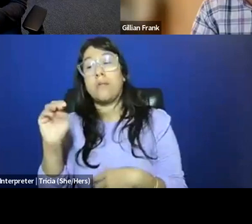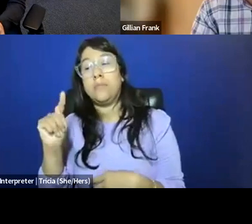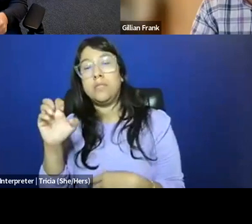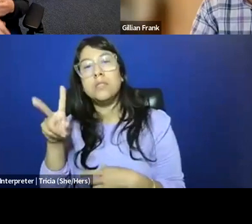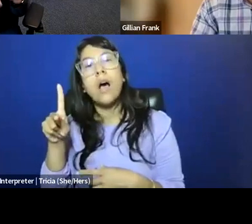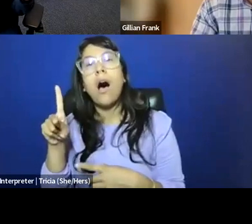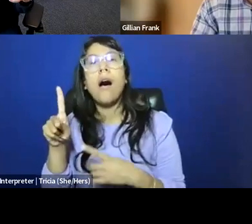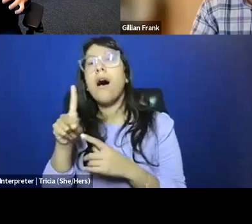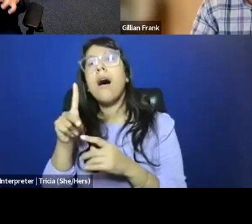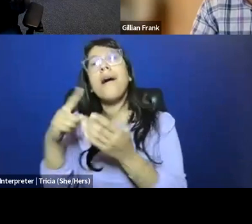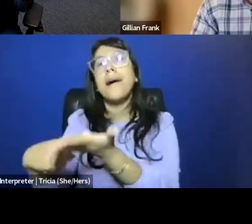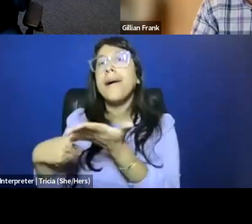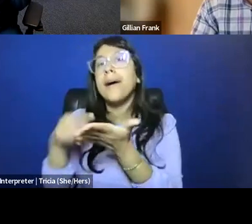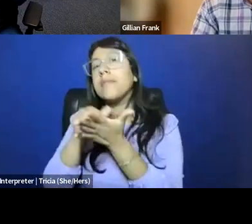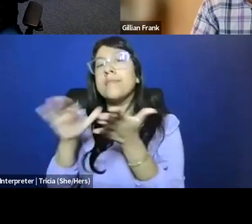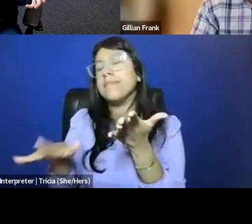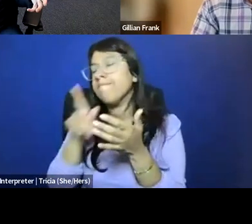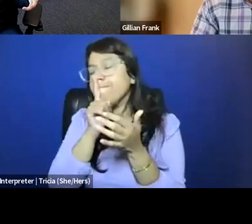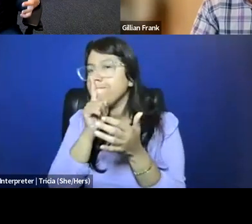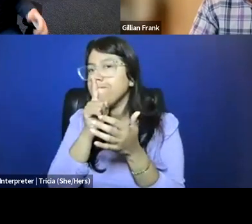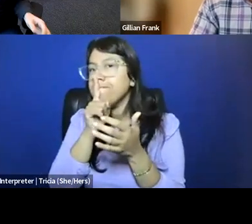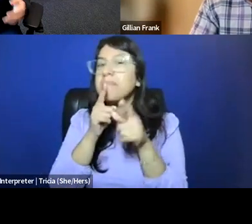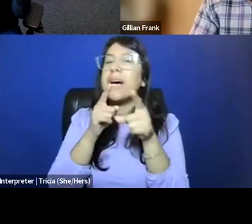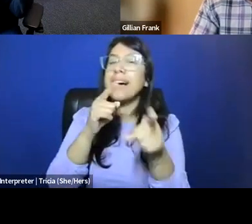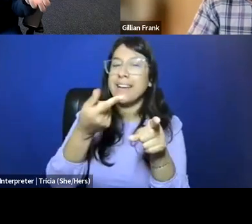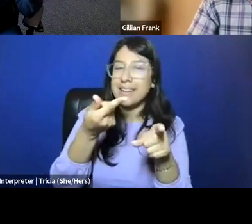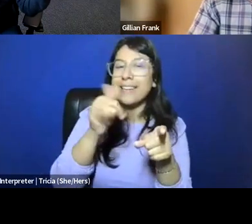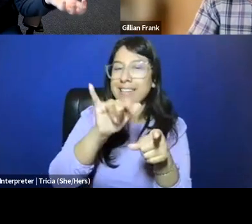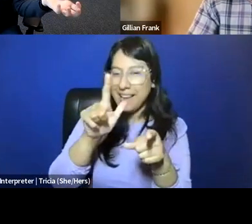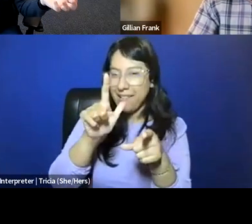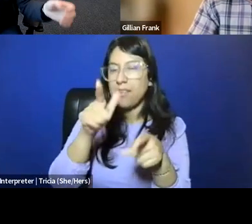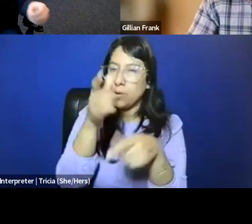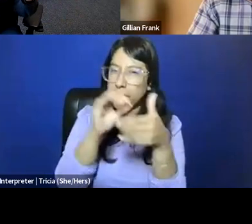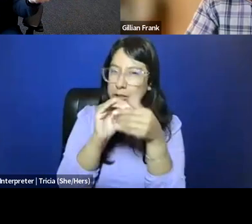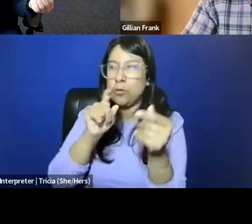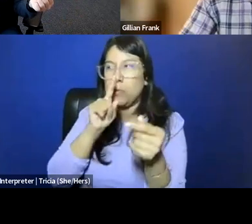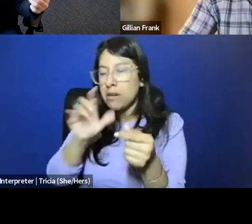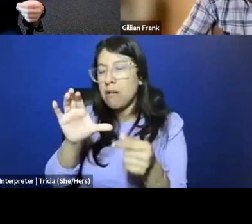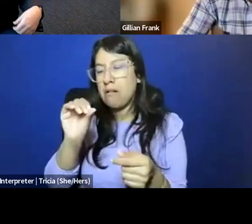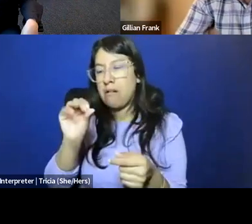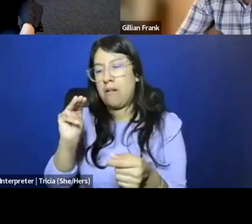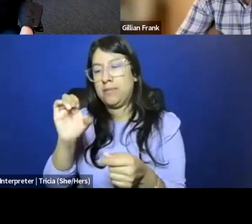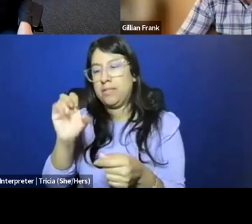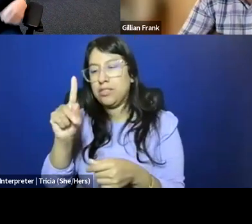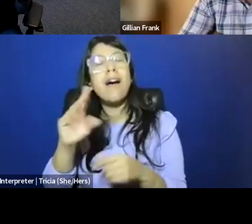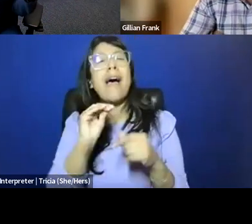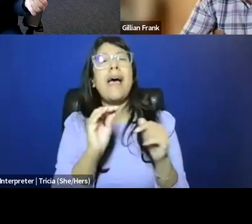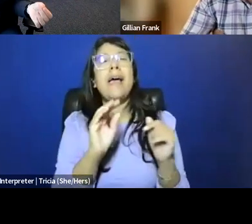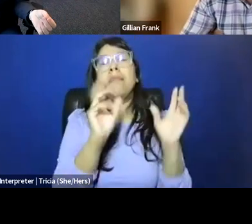even despite what you've been talking about Gill, in terms of this very real effect of Comstock and the mini Comstocks at the state-level